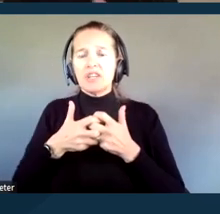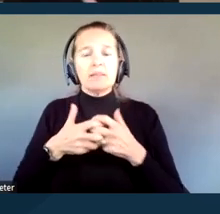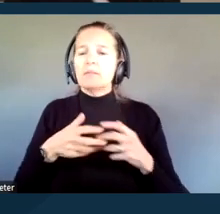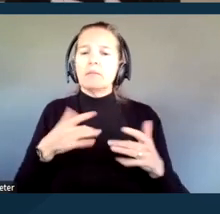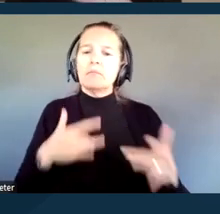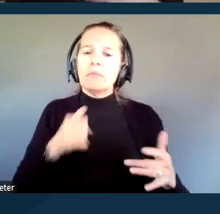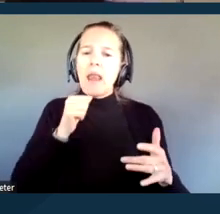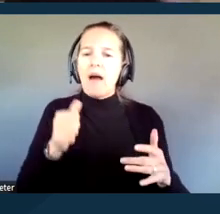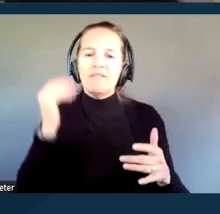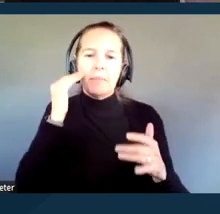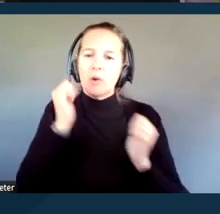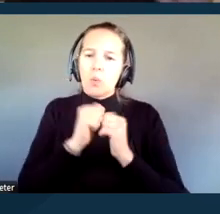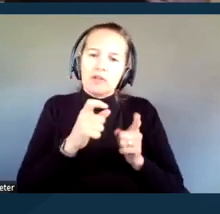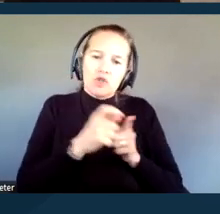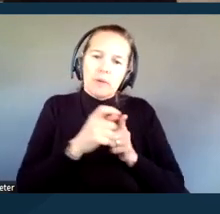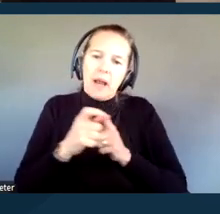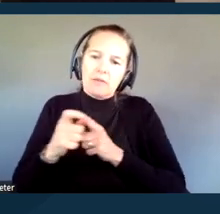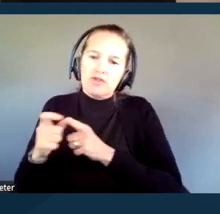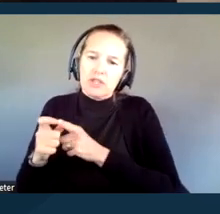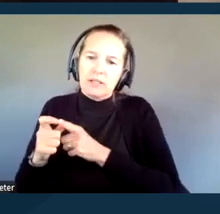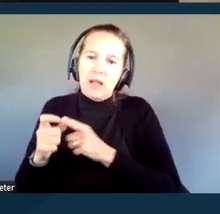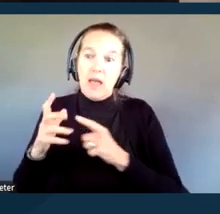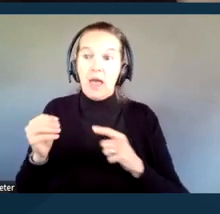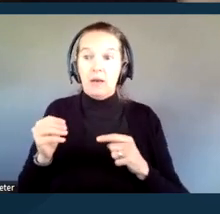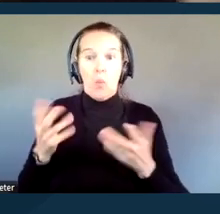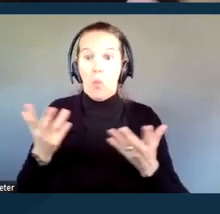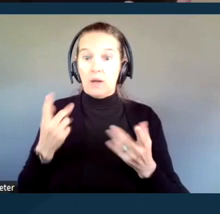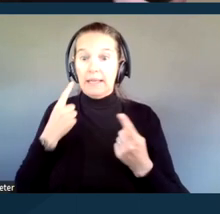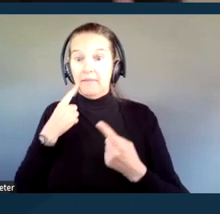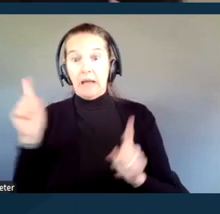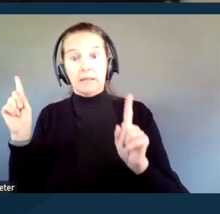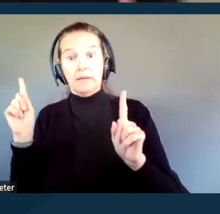and how effective these technologies